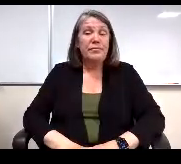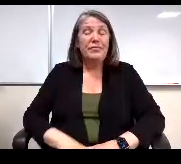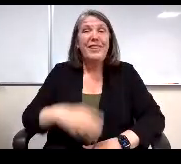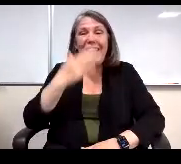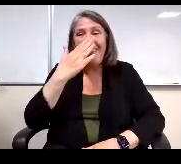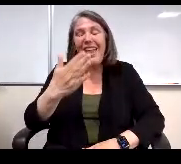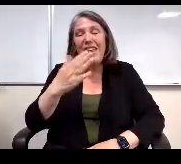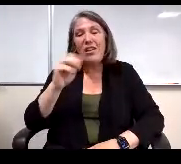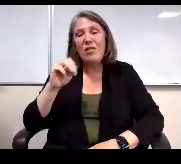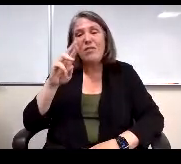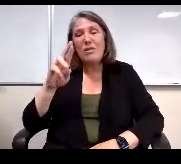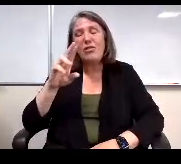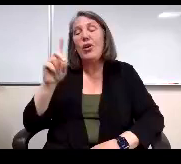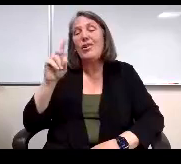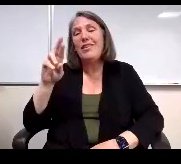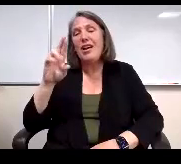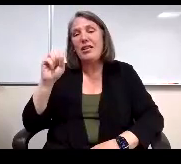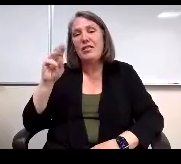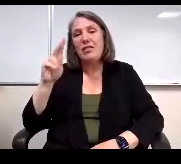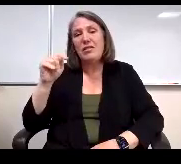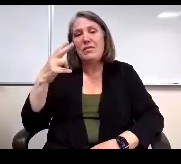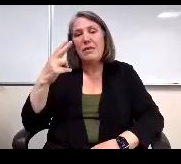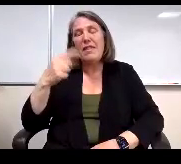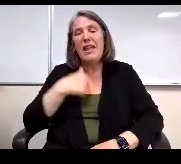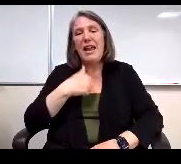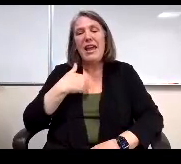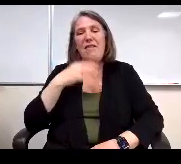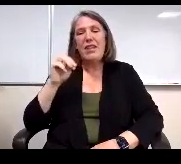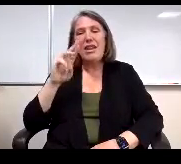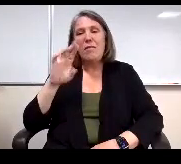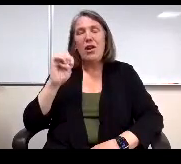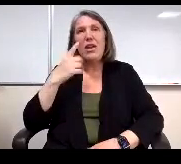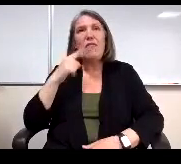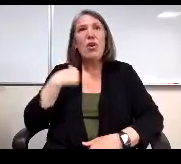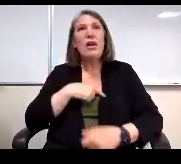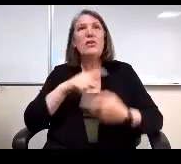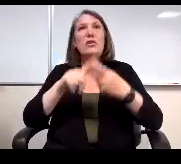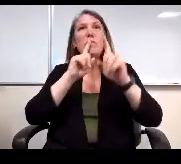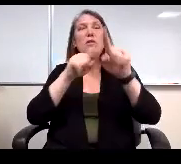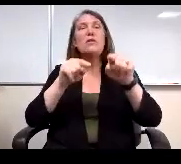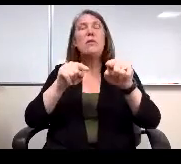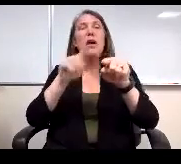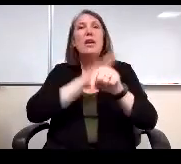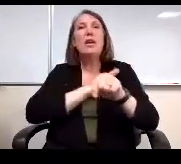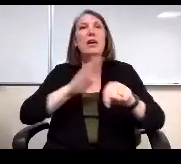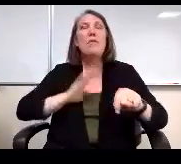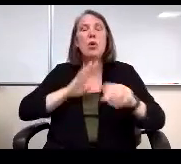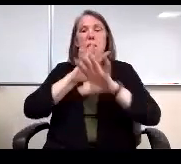Or Doctor Smith and I have an Emery here for us to respond to. Board is the superintendent's